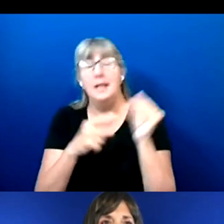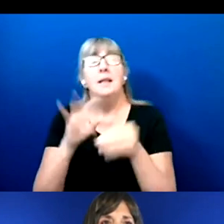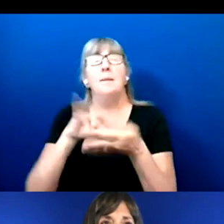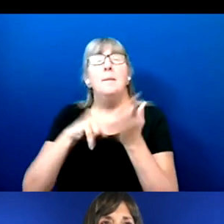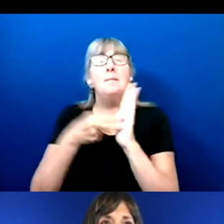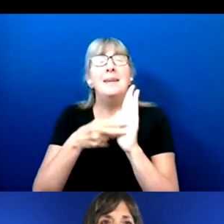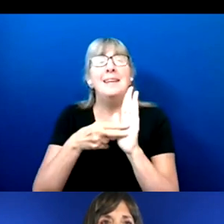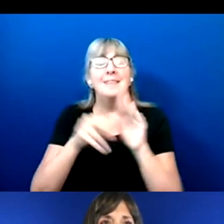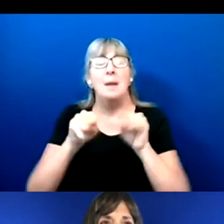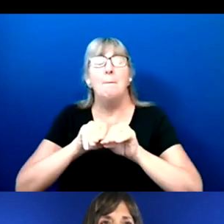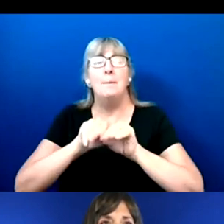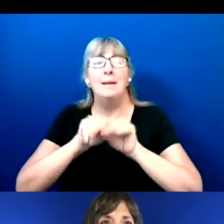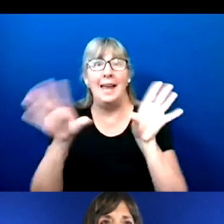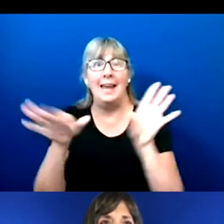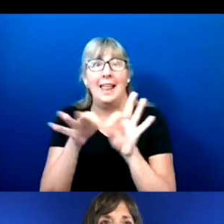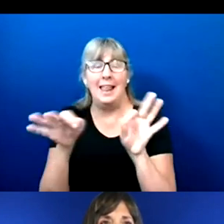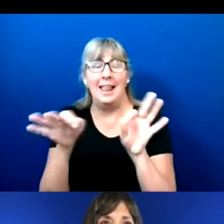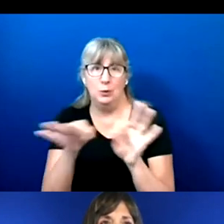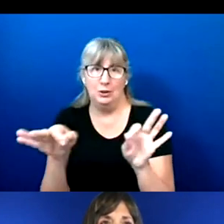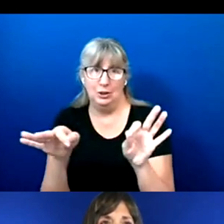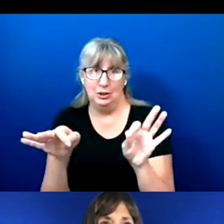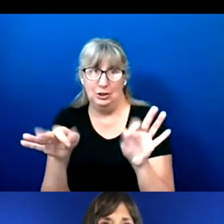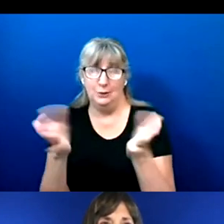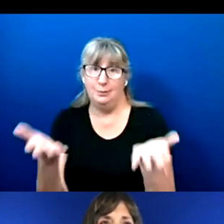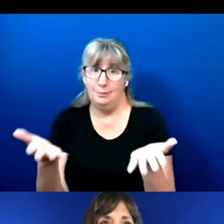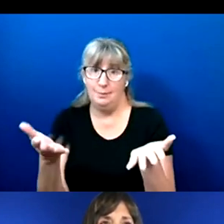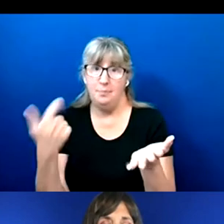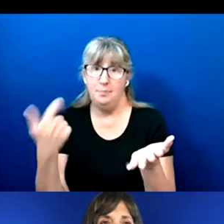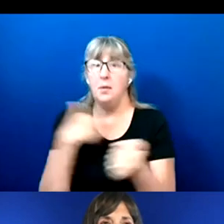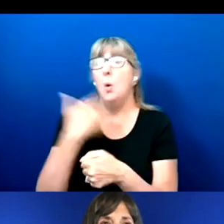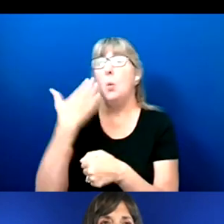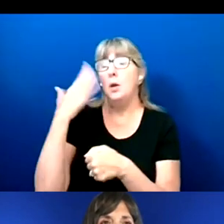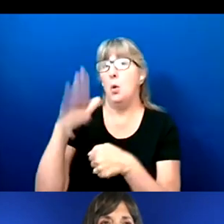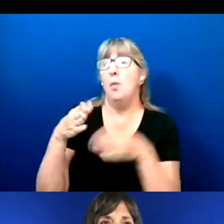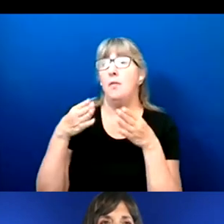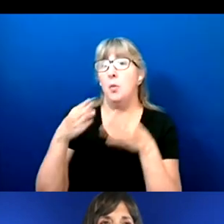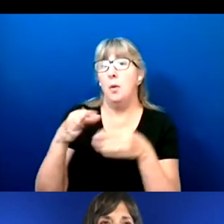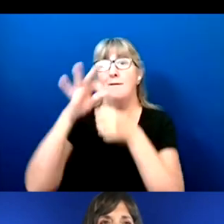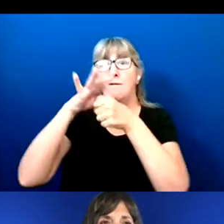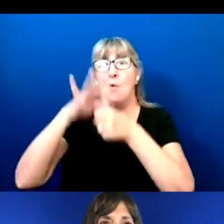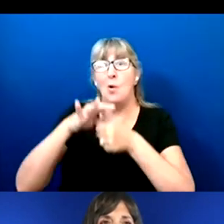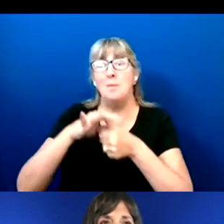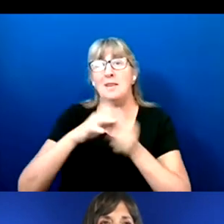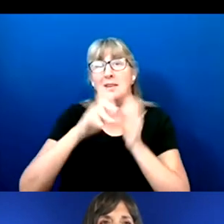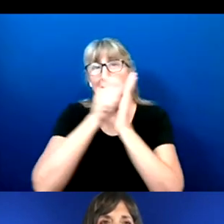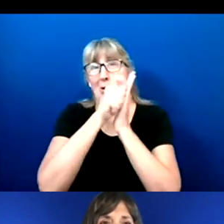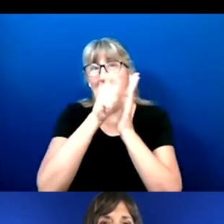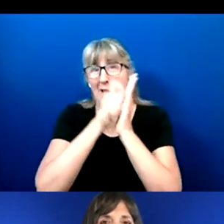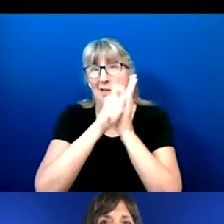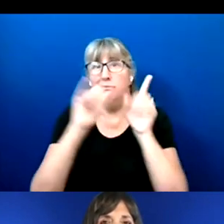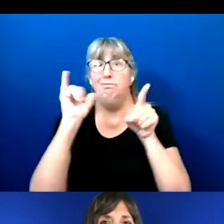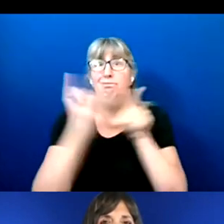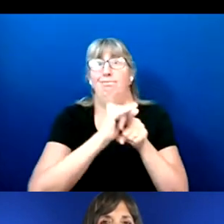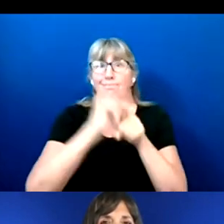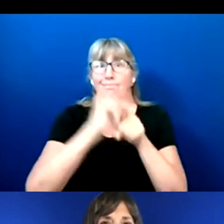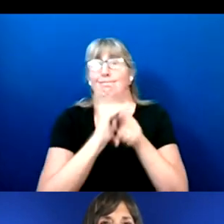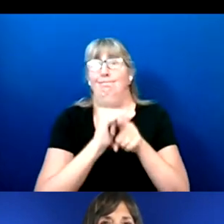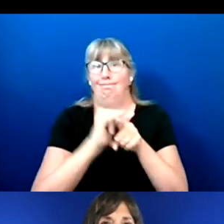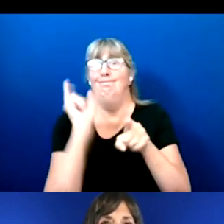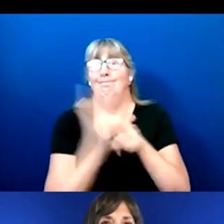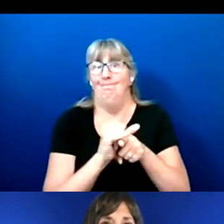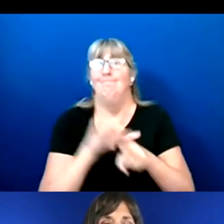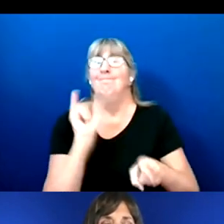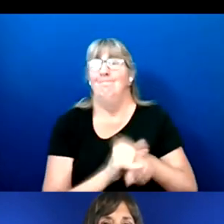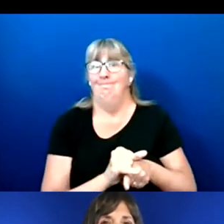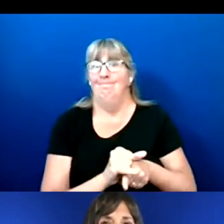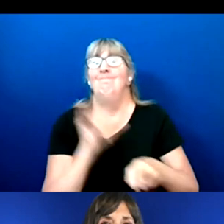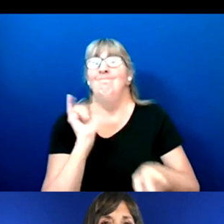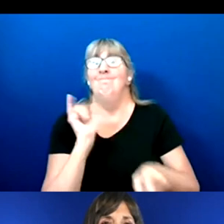We know that the way voting materials are written, it's not particularly conducive even